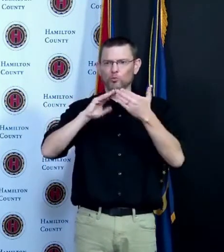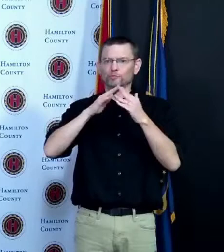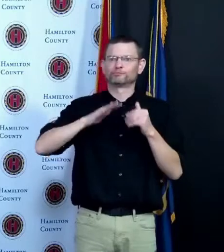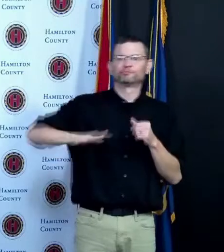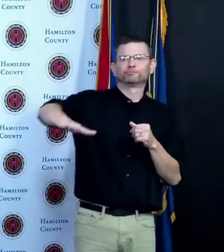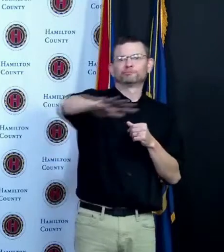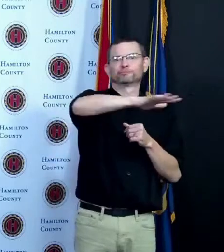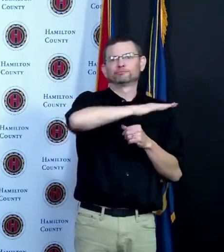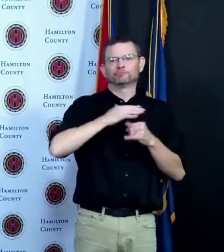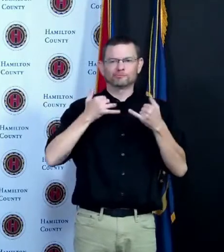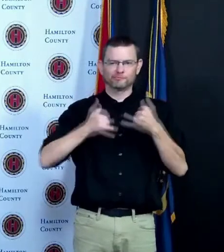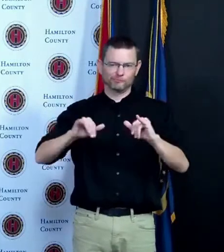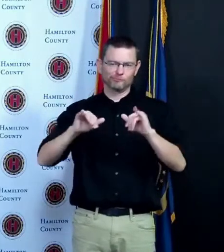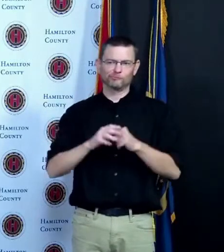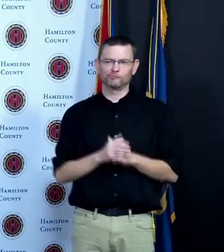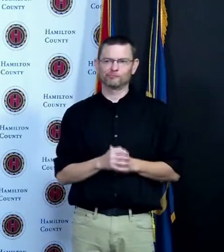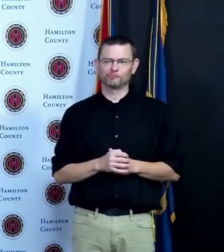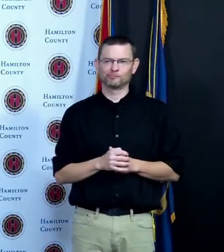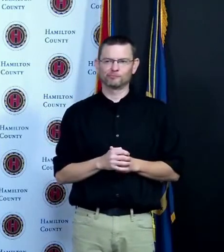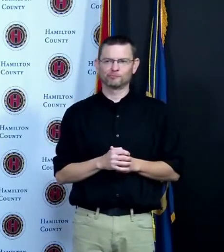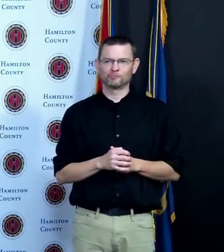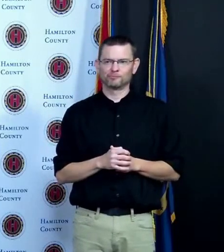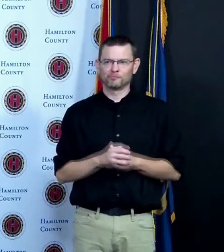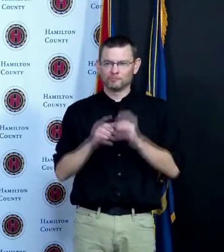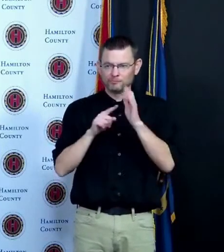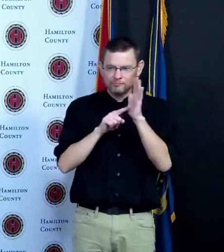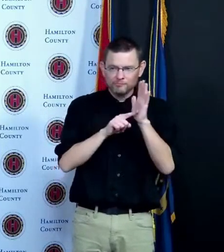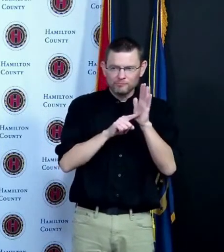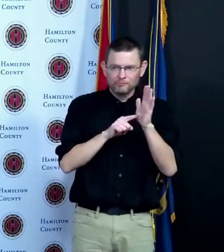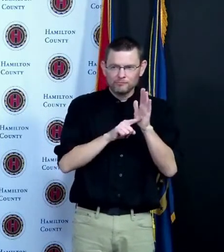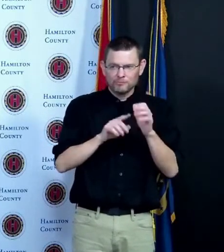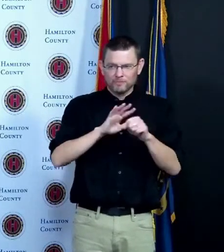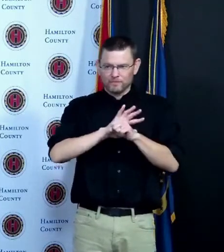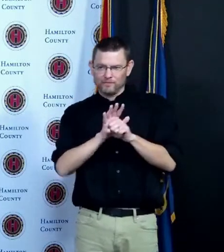still learning about the vaccine and how long it lasts and how long it will continue to last